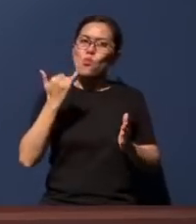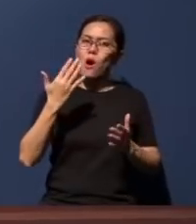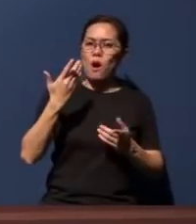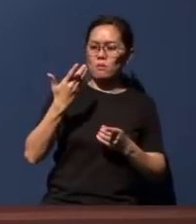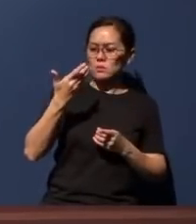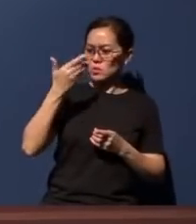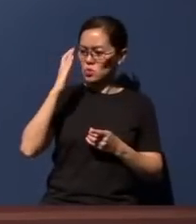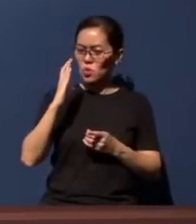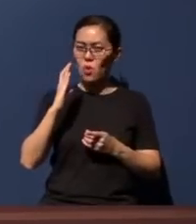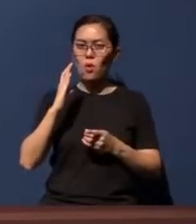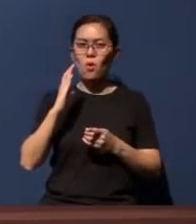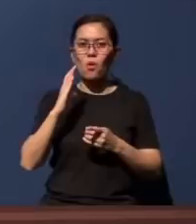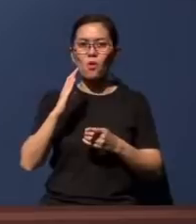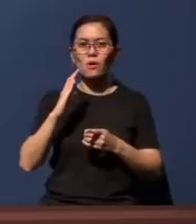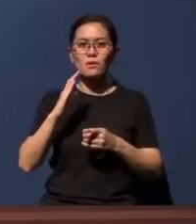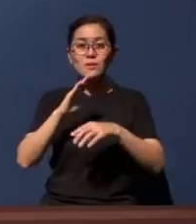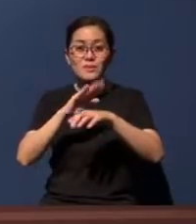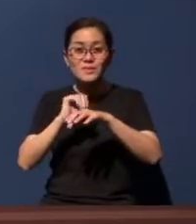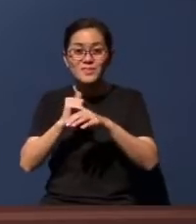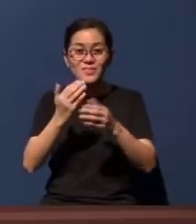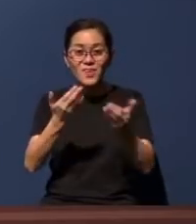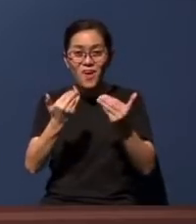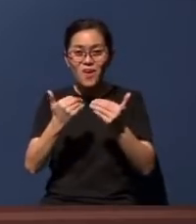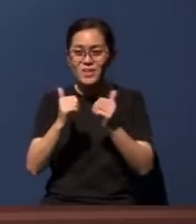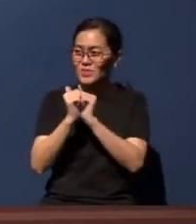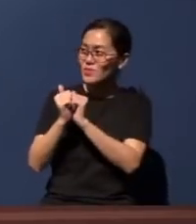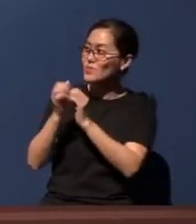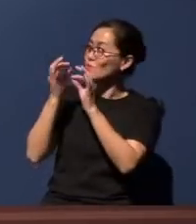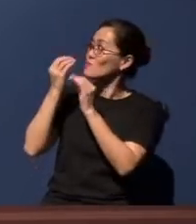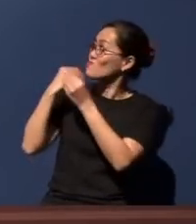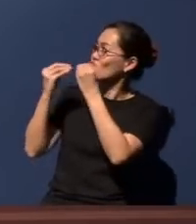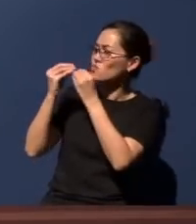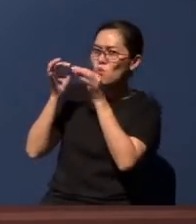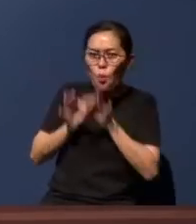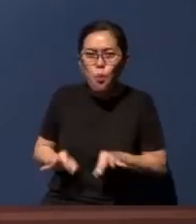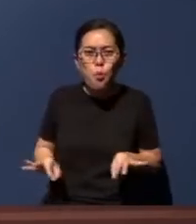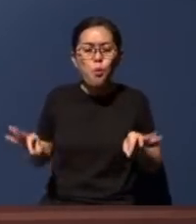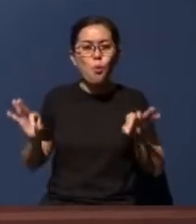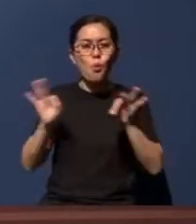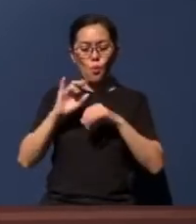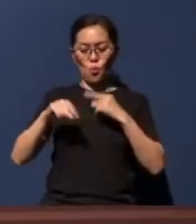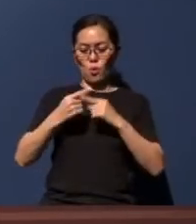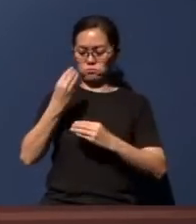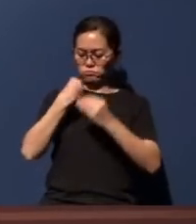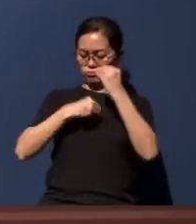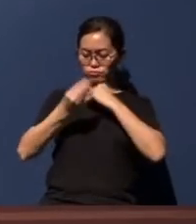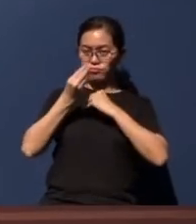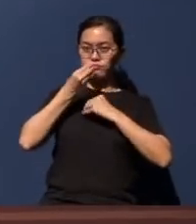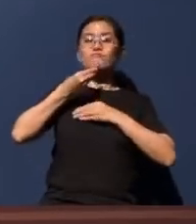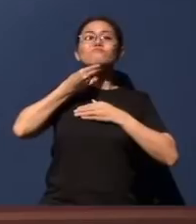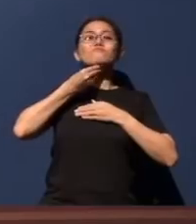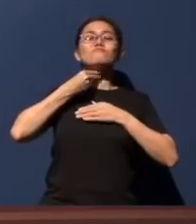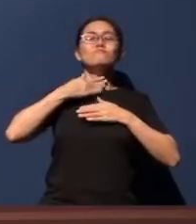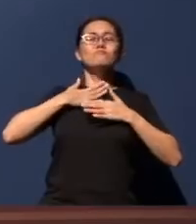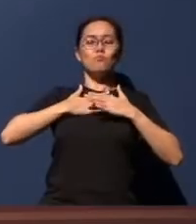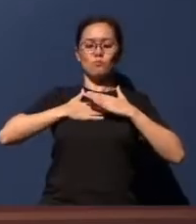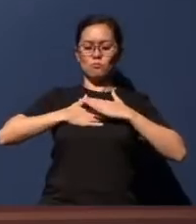us eat with Him. When we eat something, we are ingesting something into us. Well, it is a very